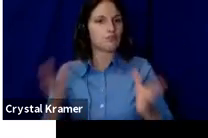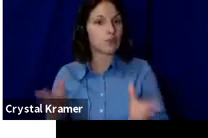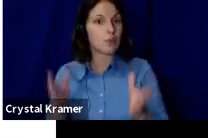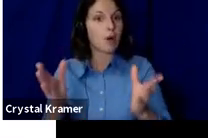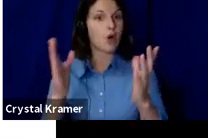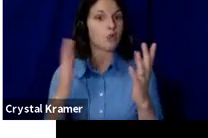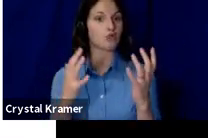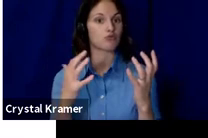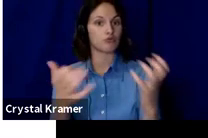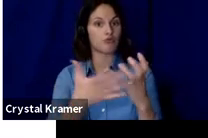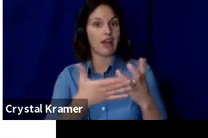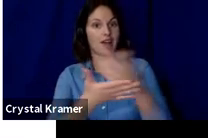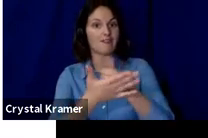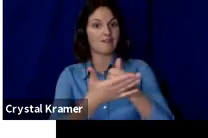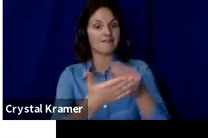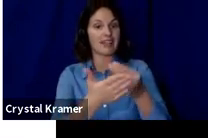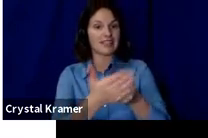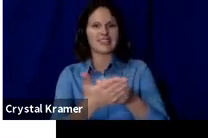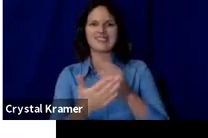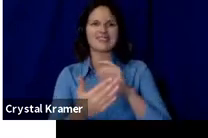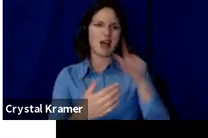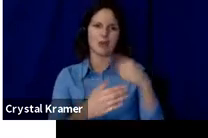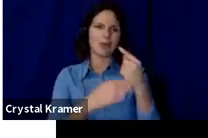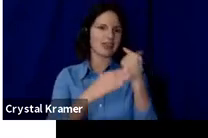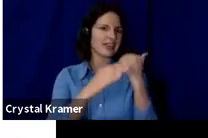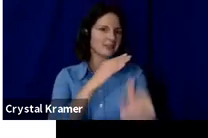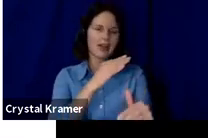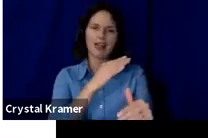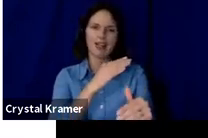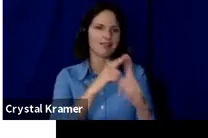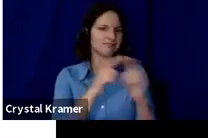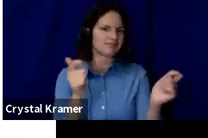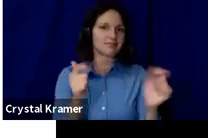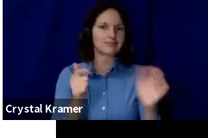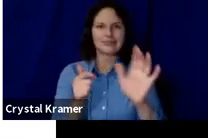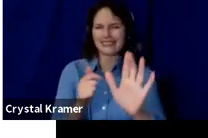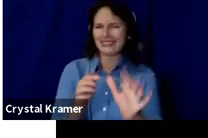I want to reiterate that crowdfunding is best in the online space, so you should be able